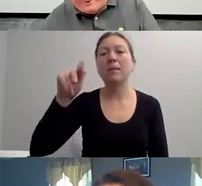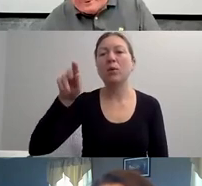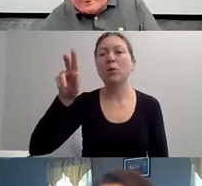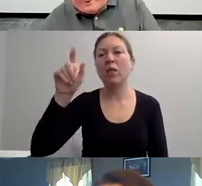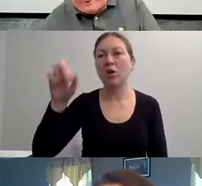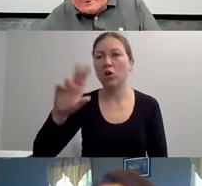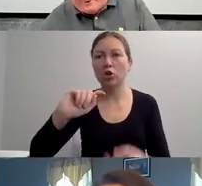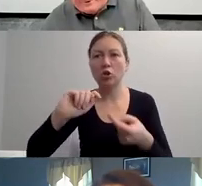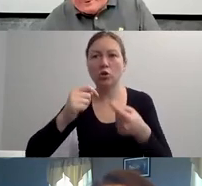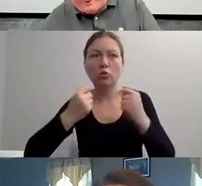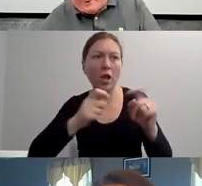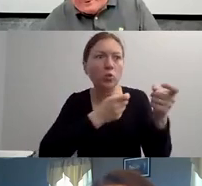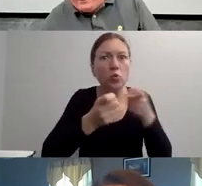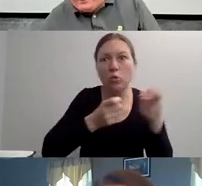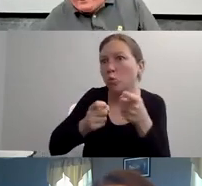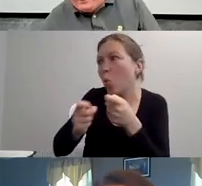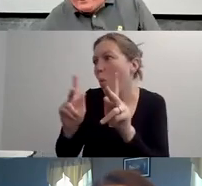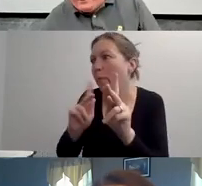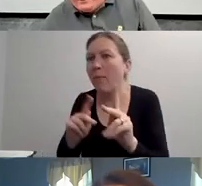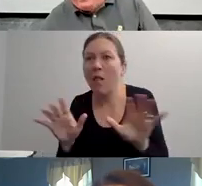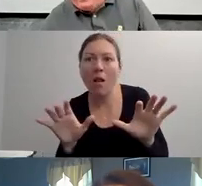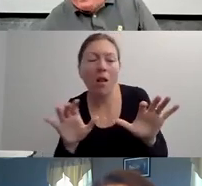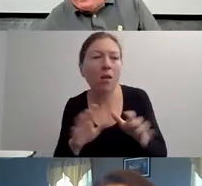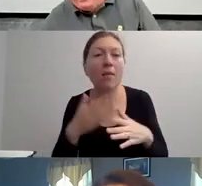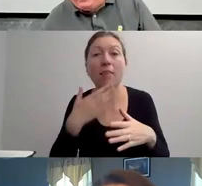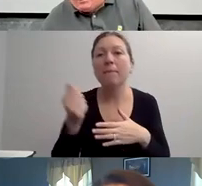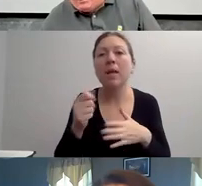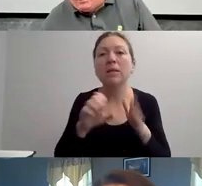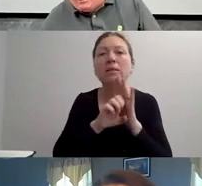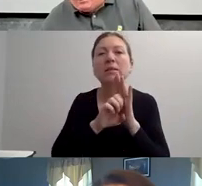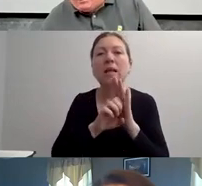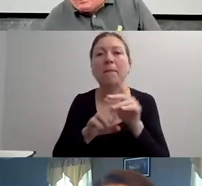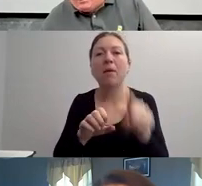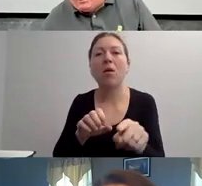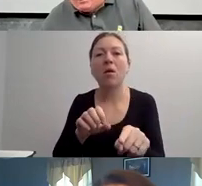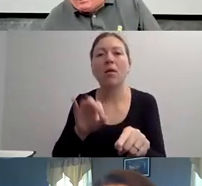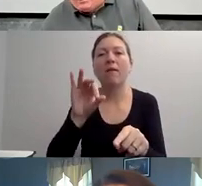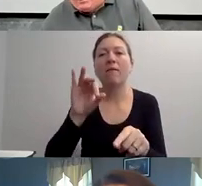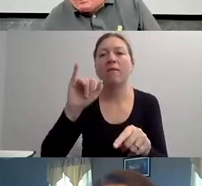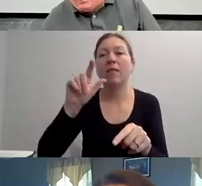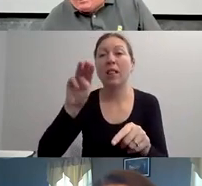AND MOST RECENTLY IN THE MOVIE ""PRETTY BABY"" WITH CLINT EASTWOOD.